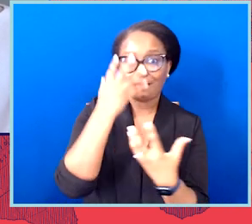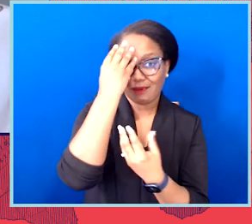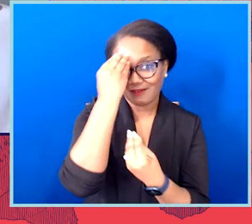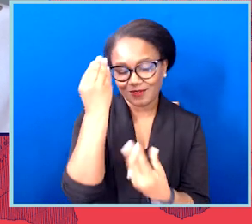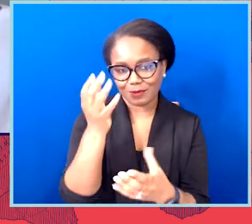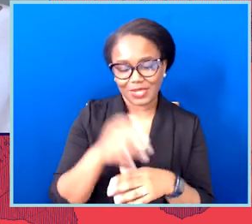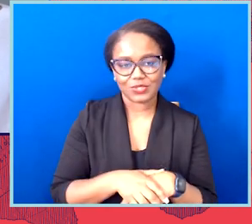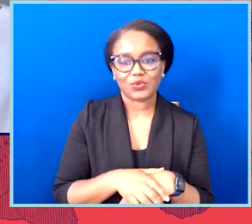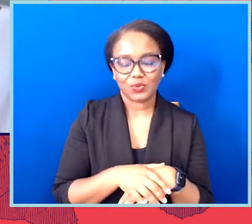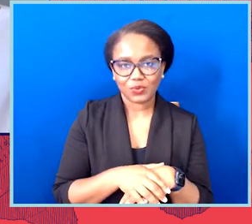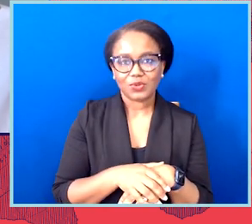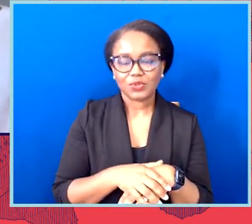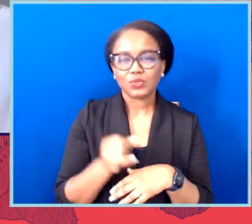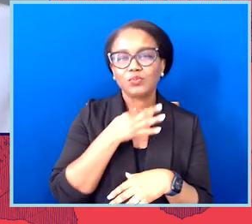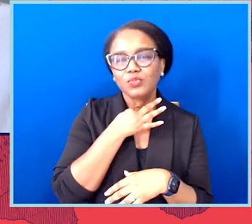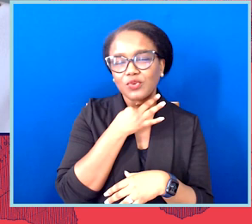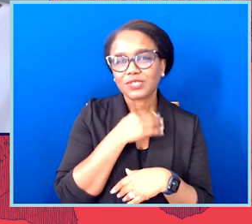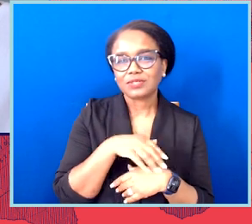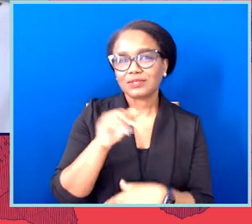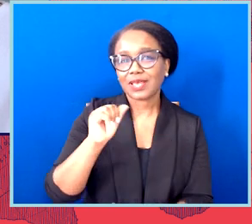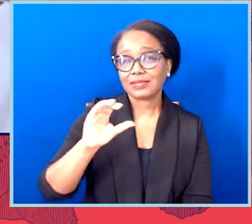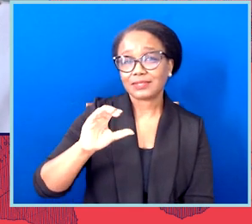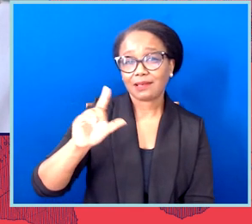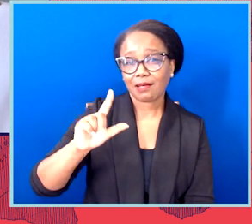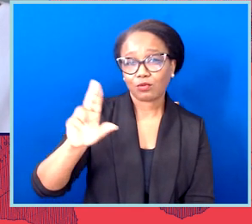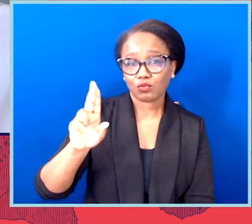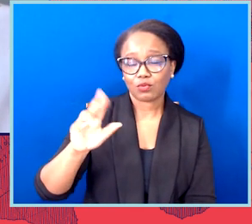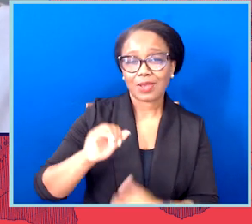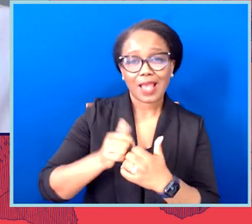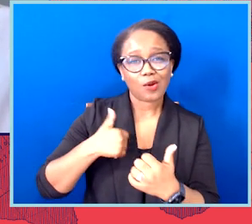So how is the ACLU confronting these voter suppression bills?